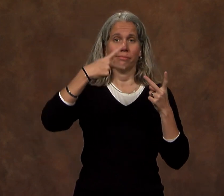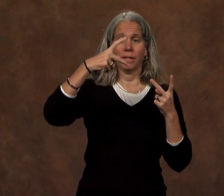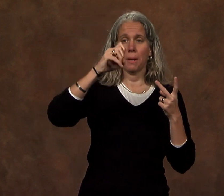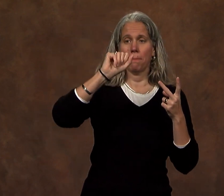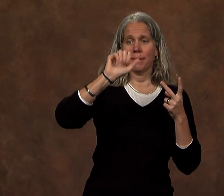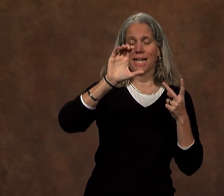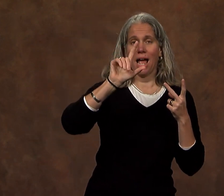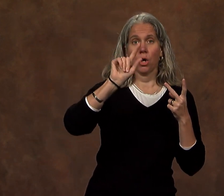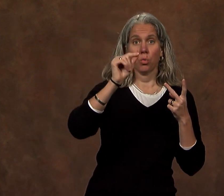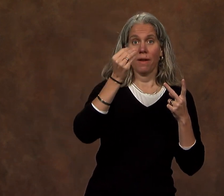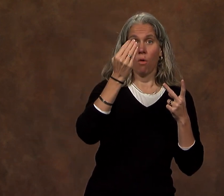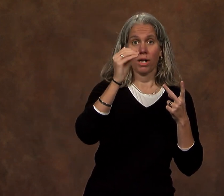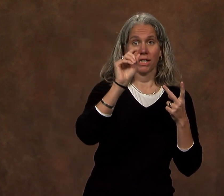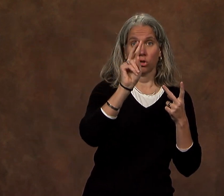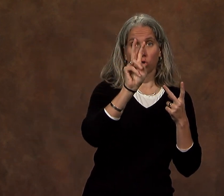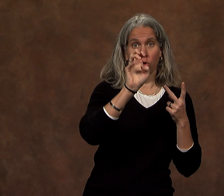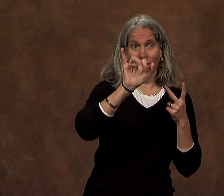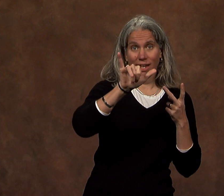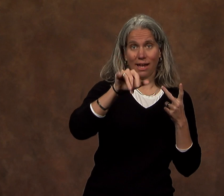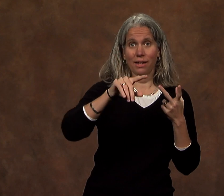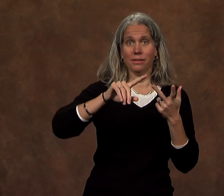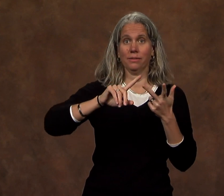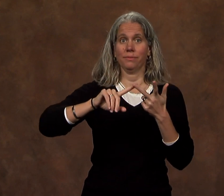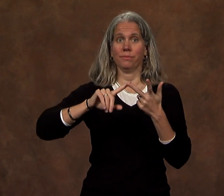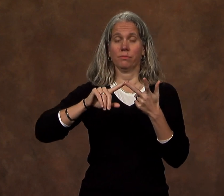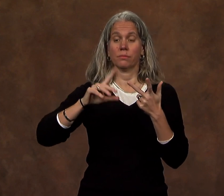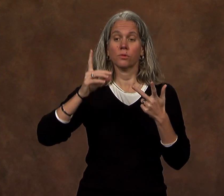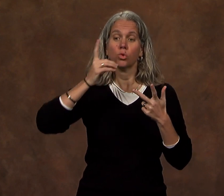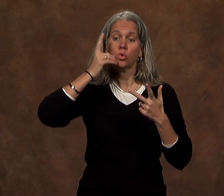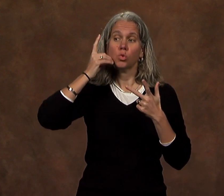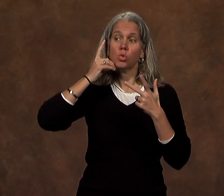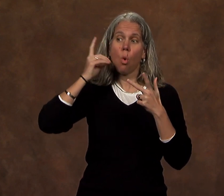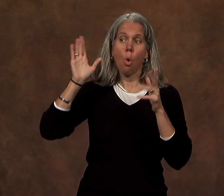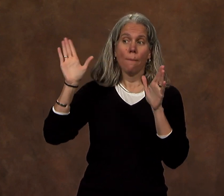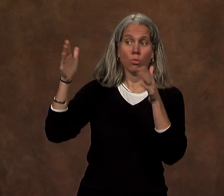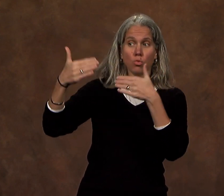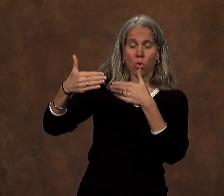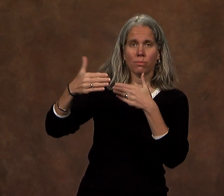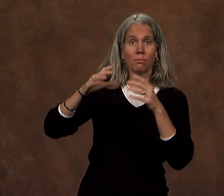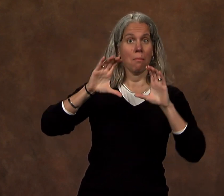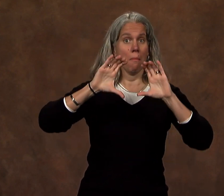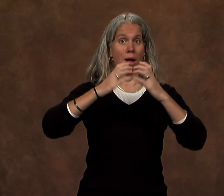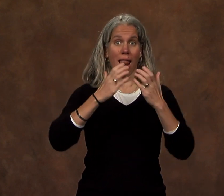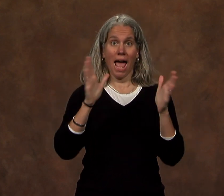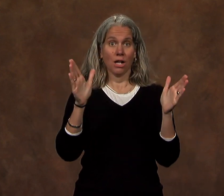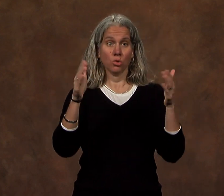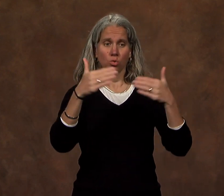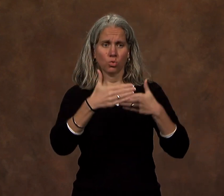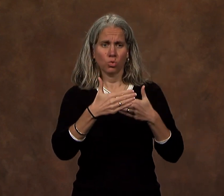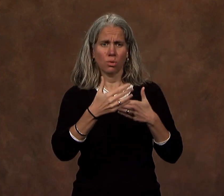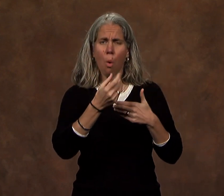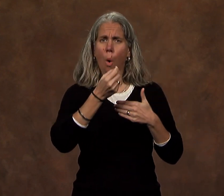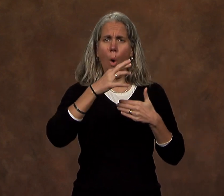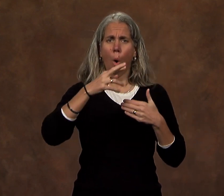the PSAC 2014 survey, in dorm rooms, in classrooms,